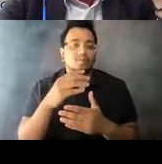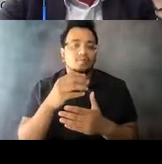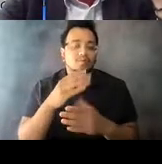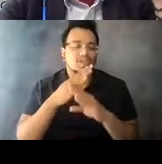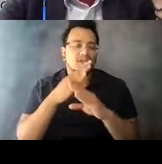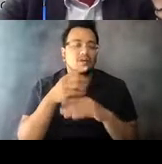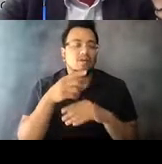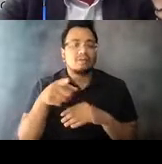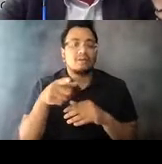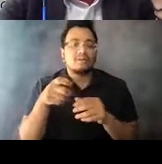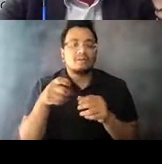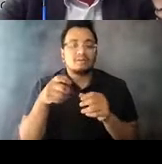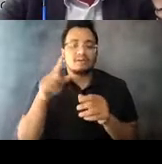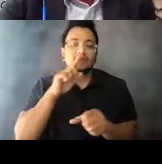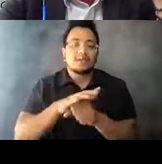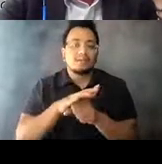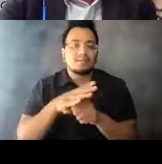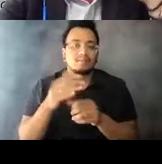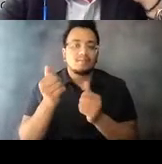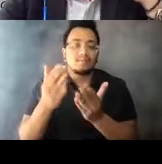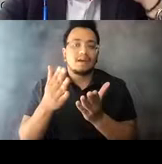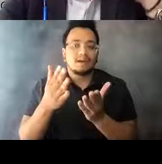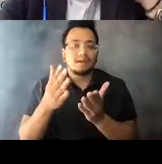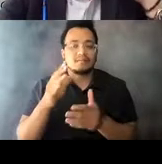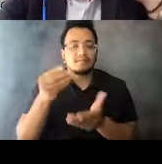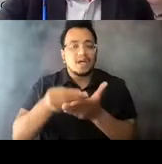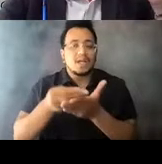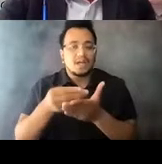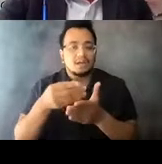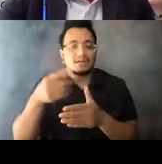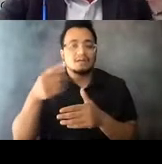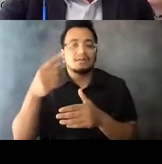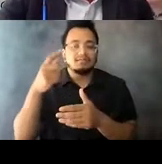15:02:30 first five years of zero fare. 15:02:33 So we really think it's made a difference.